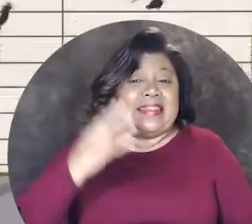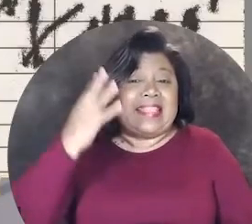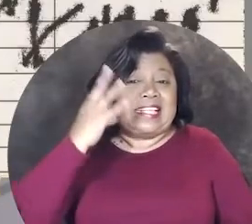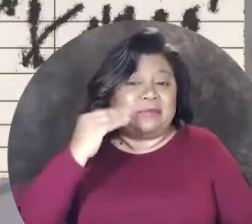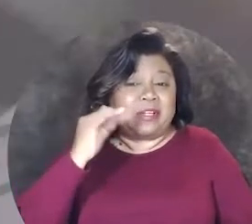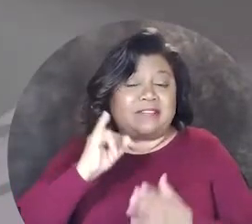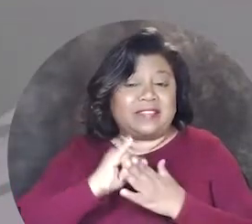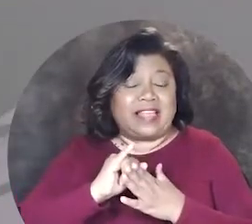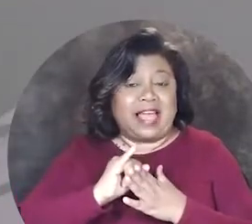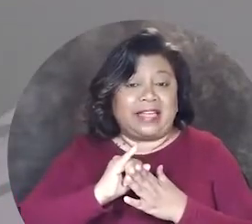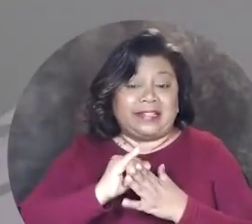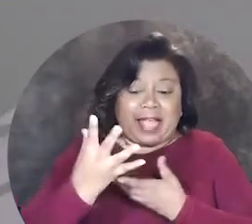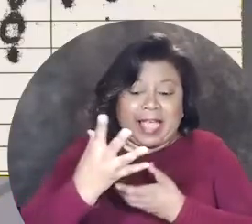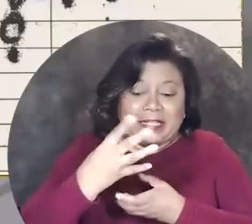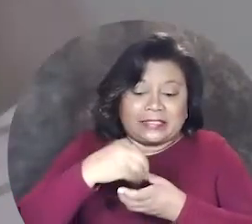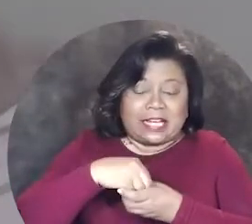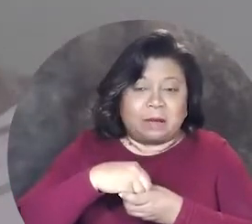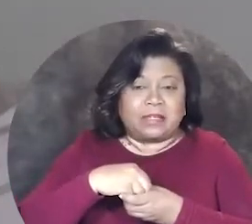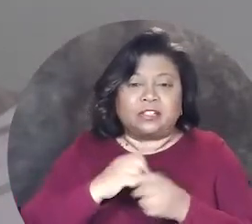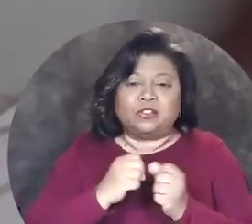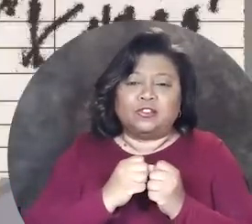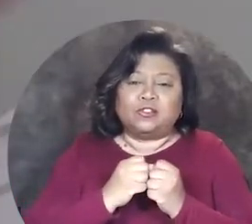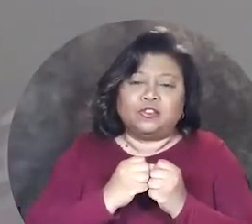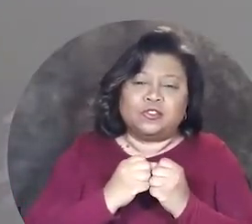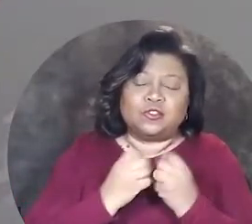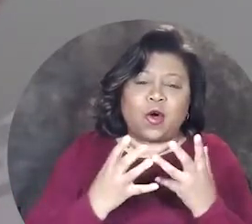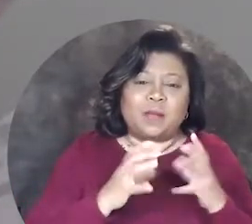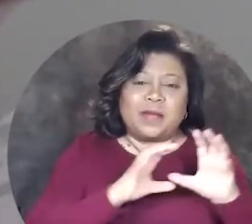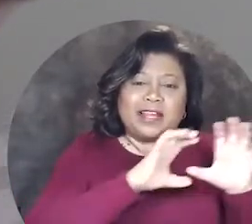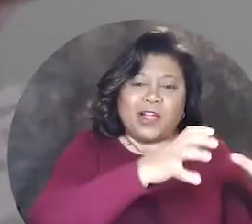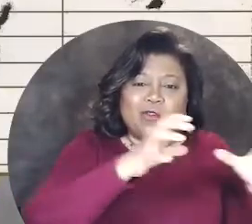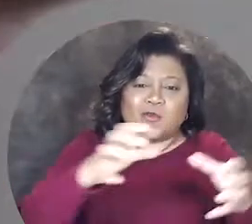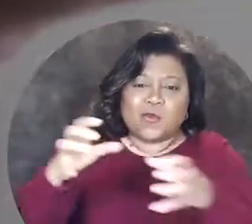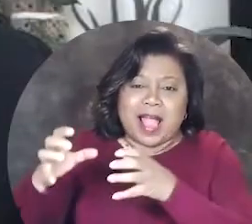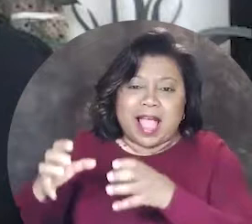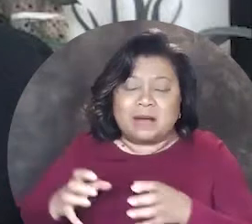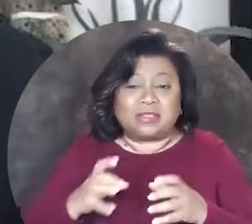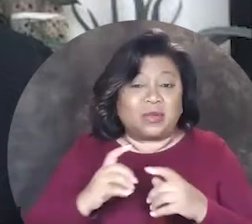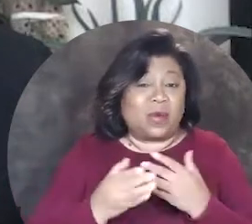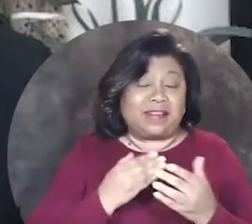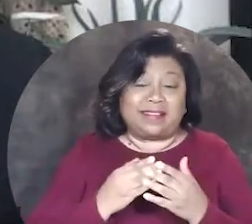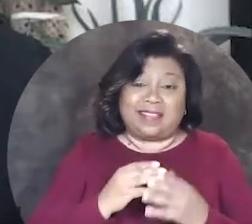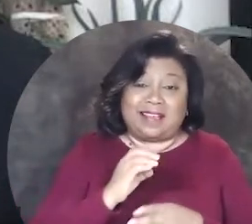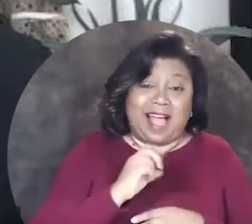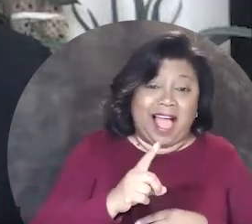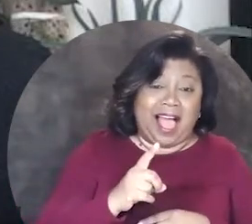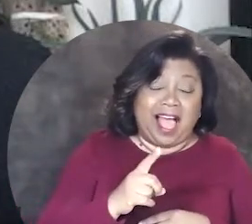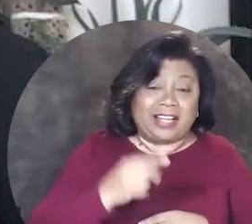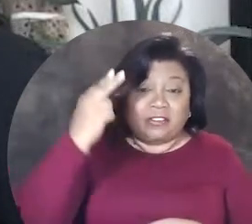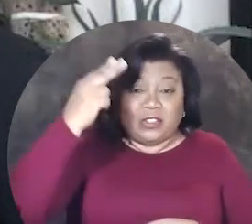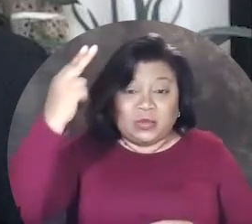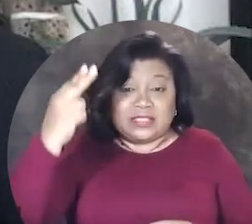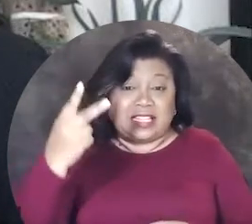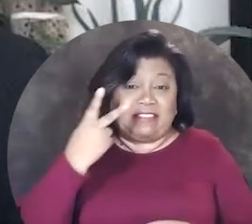the experience of it encompasses so many realms whether they're auditory hallucinations